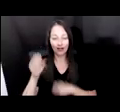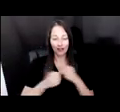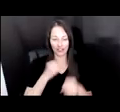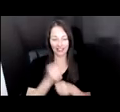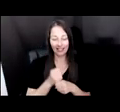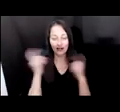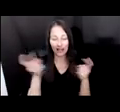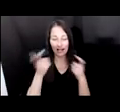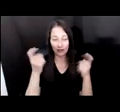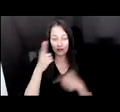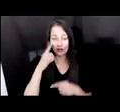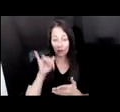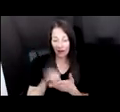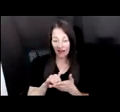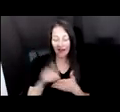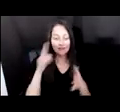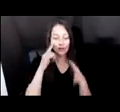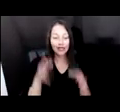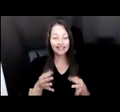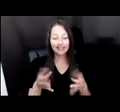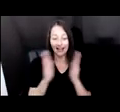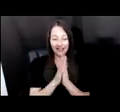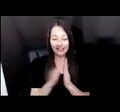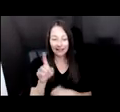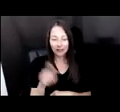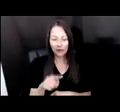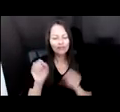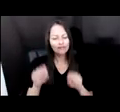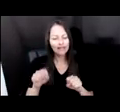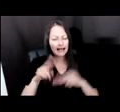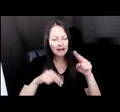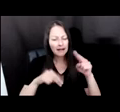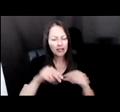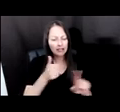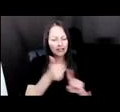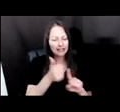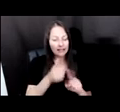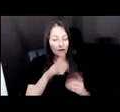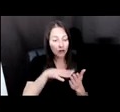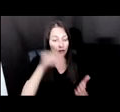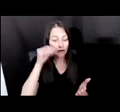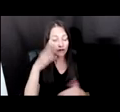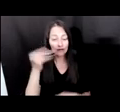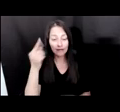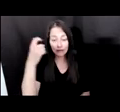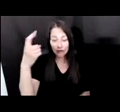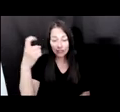THE QUESTION, CAN A BUILDING LEARN, CAN IT DREAM? AND TO ANSWER THIS QUESTION WE DECIDED TO COLLECT